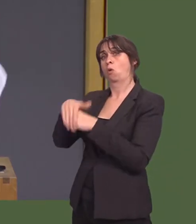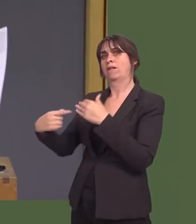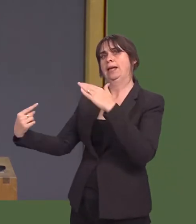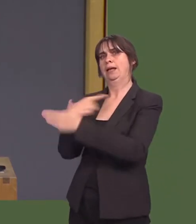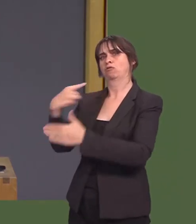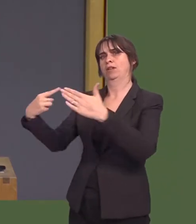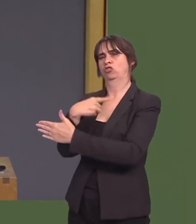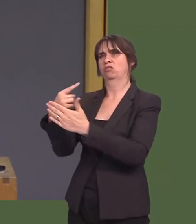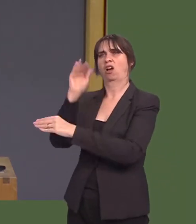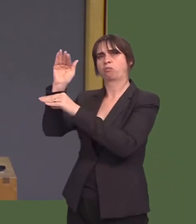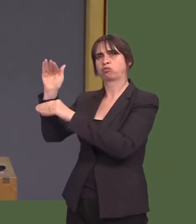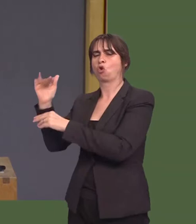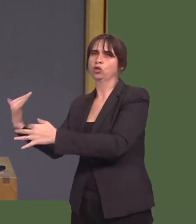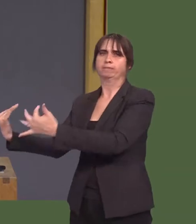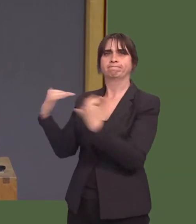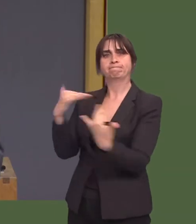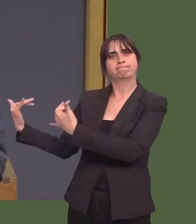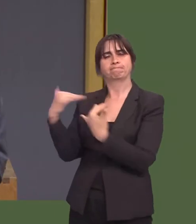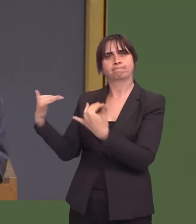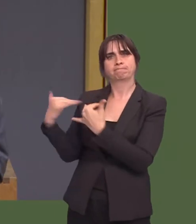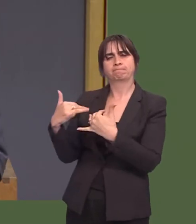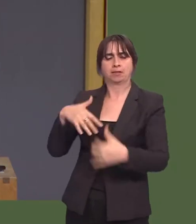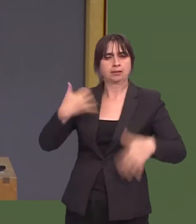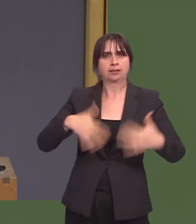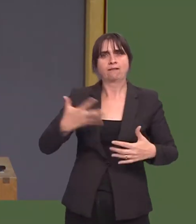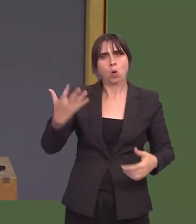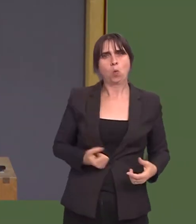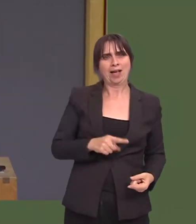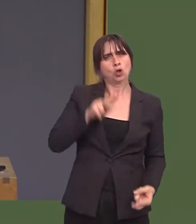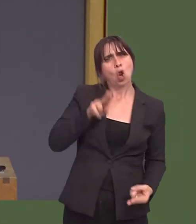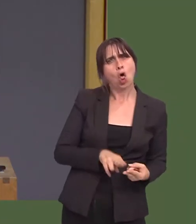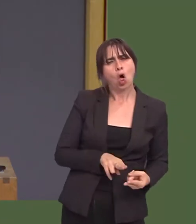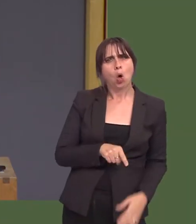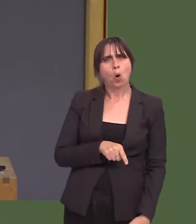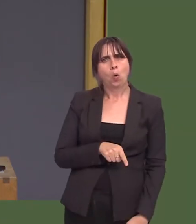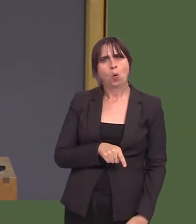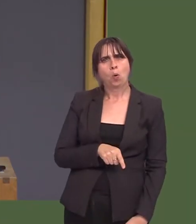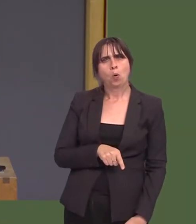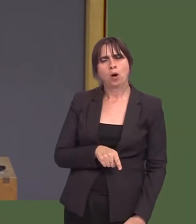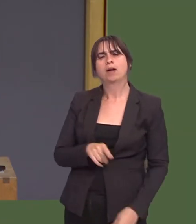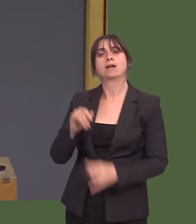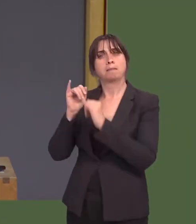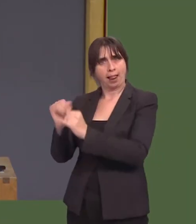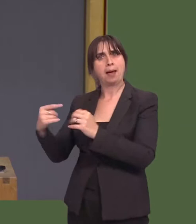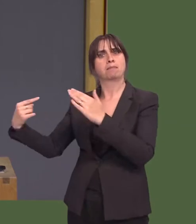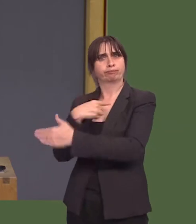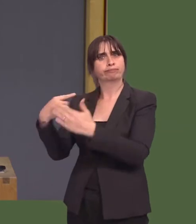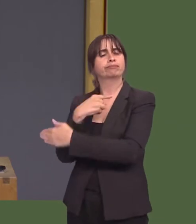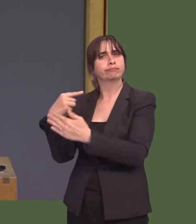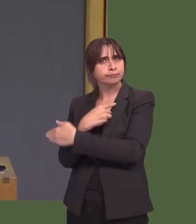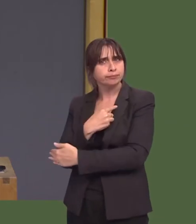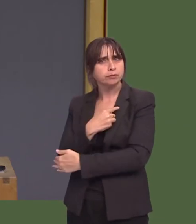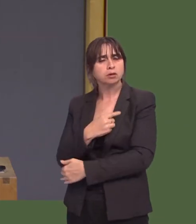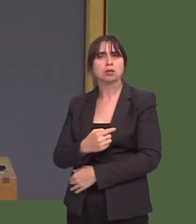wages: vidence from Britainí, the conclusion of which was that a 10 per cent rise in the